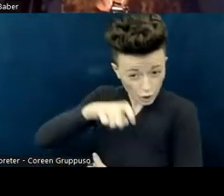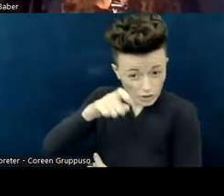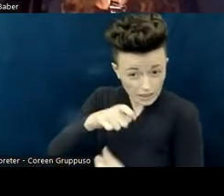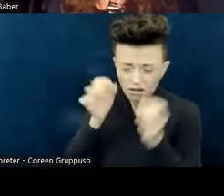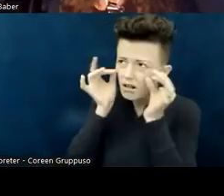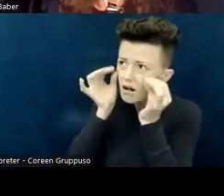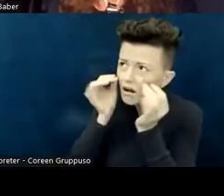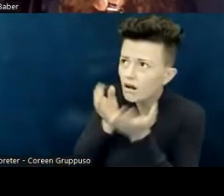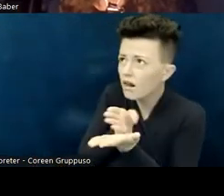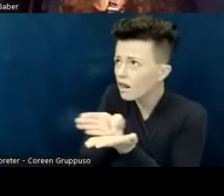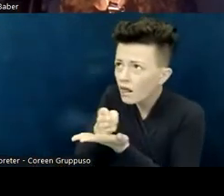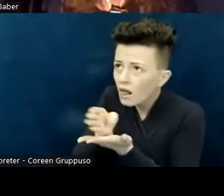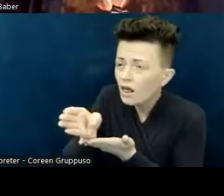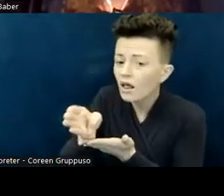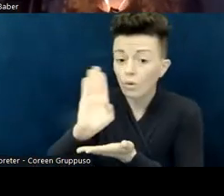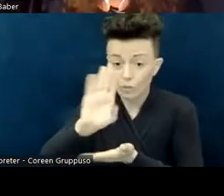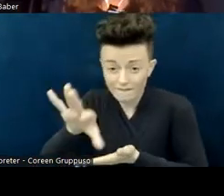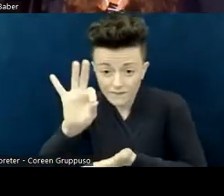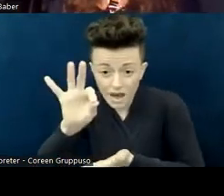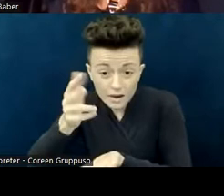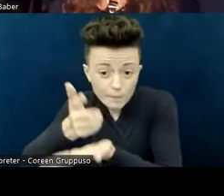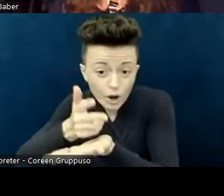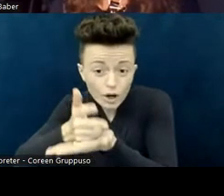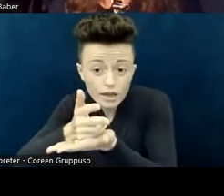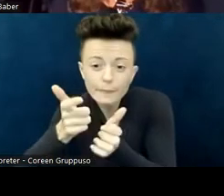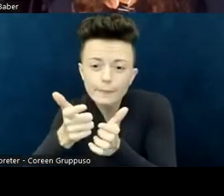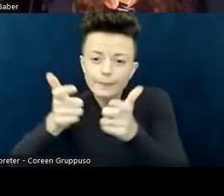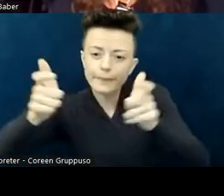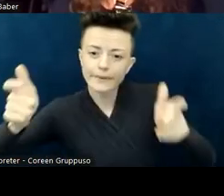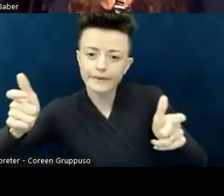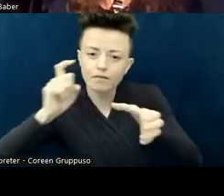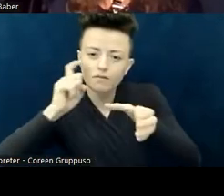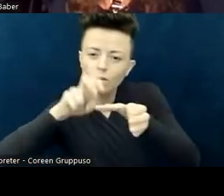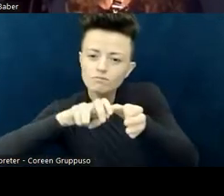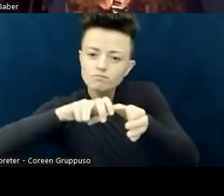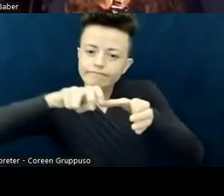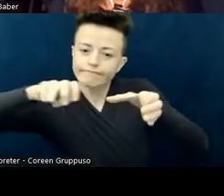to find a parking place that's wide enough for you to get out of your vehicle?